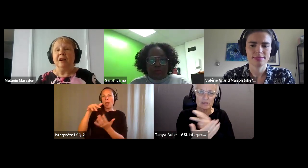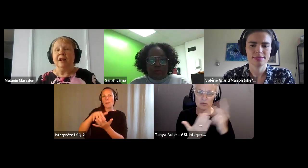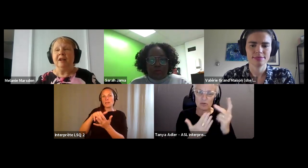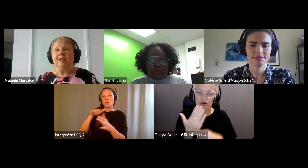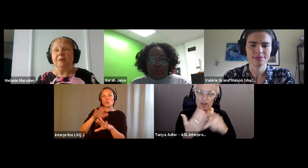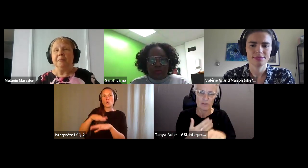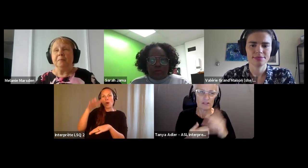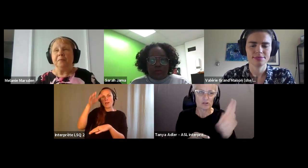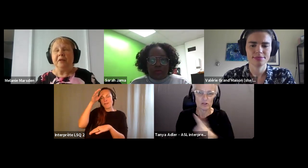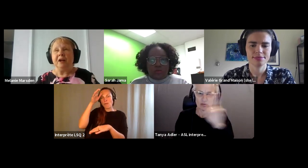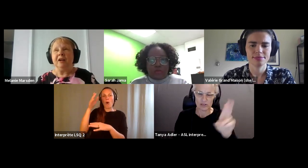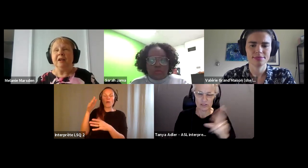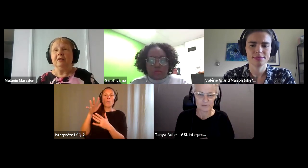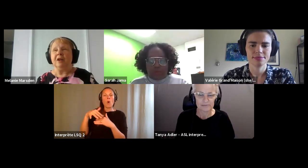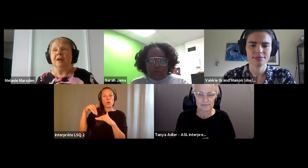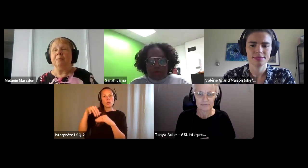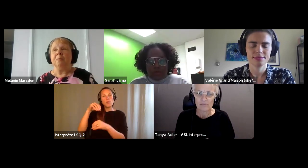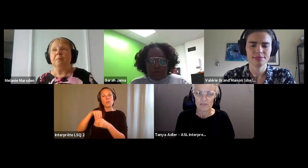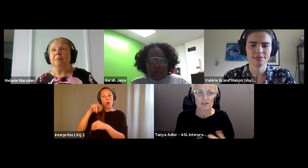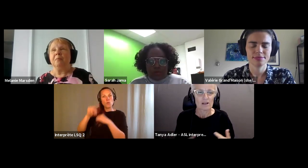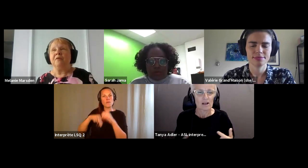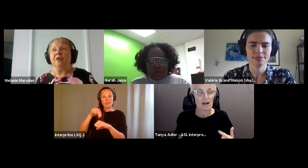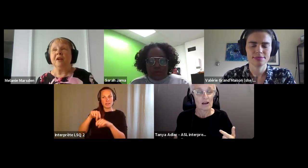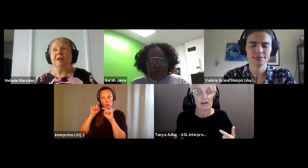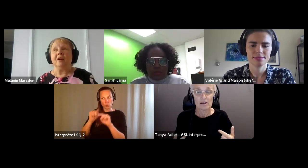Melanie Marsden: I, I am very.